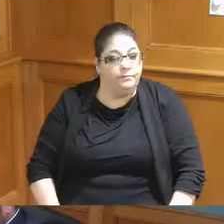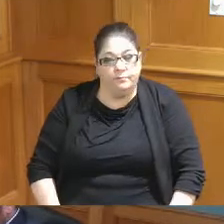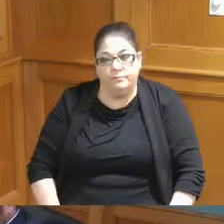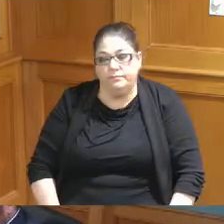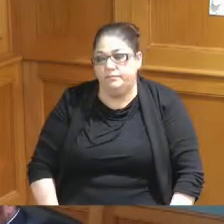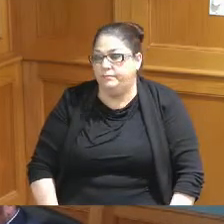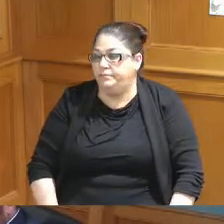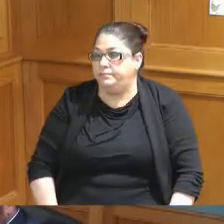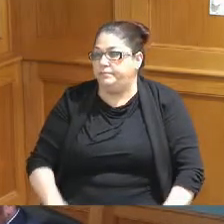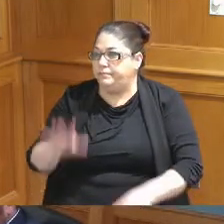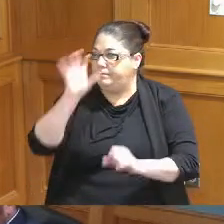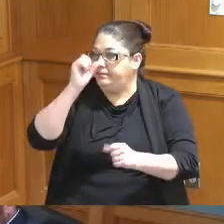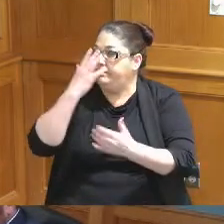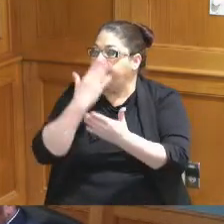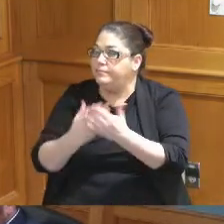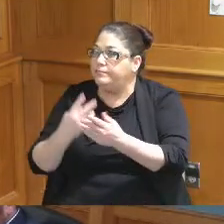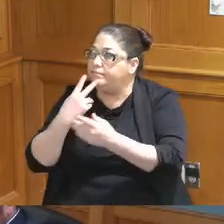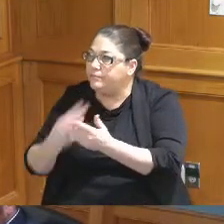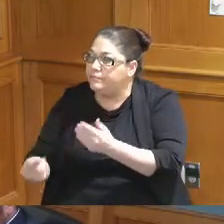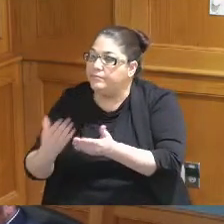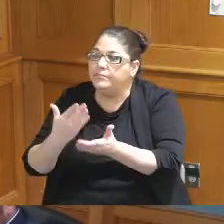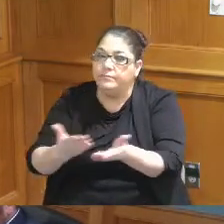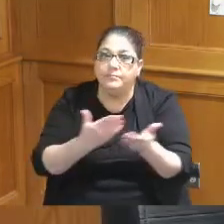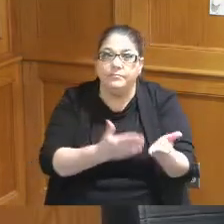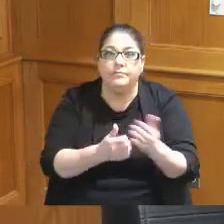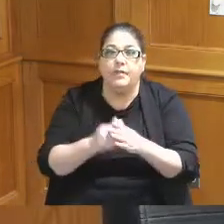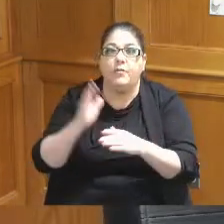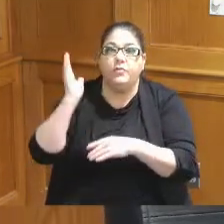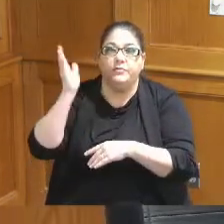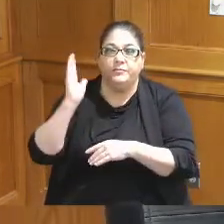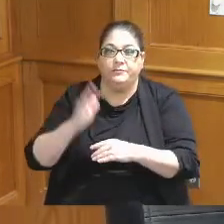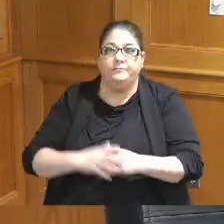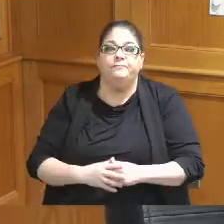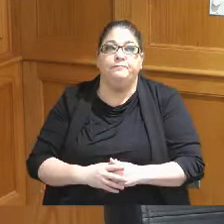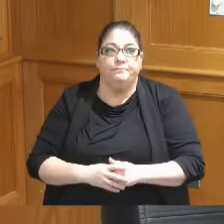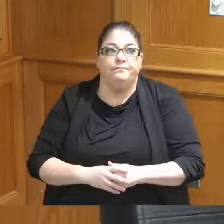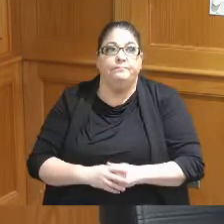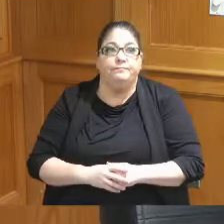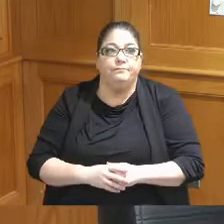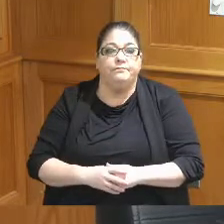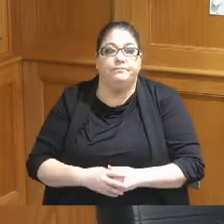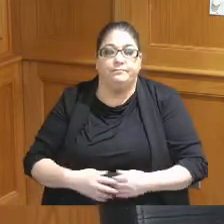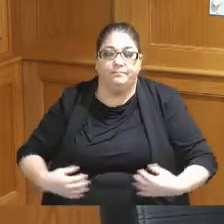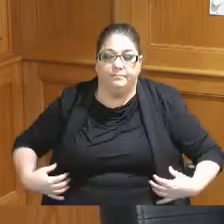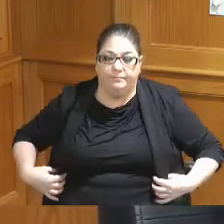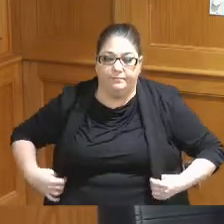thank you both for the presentation and the update